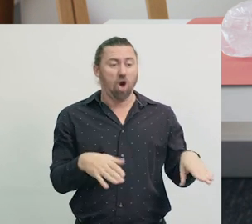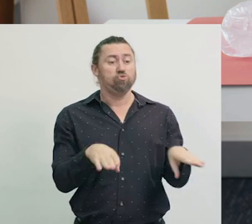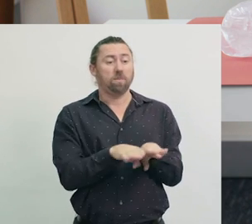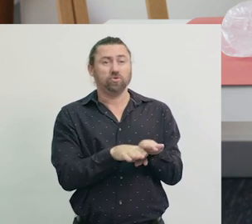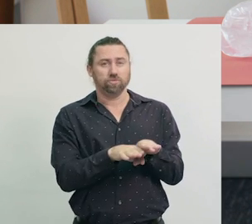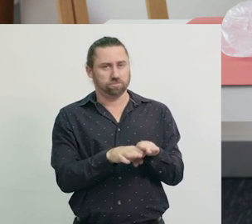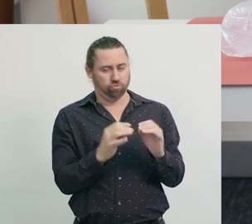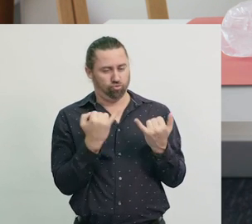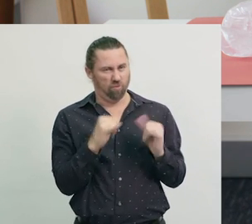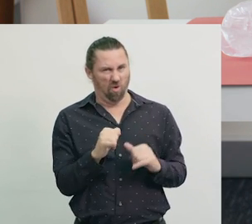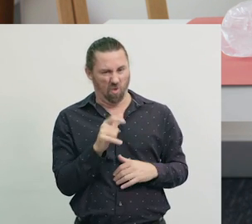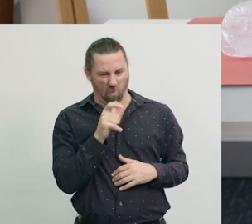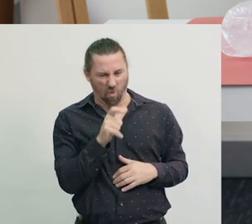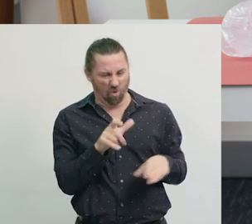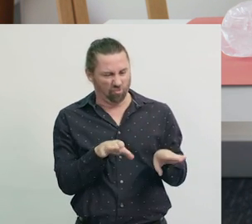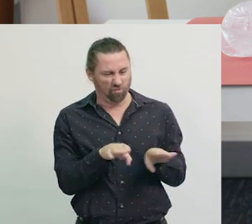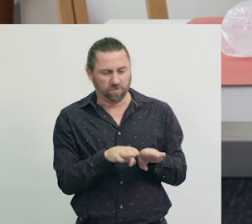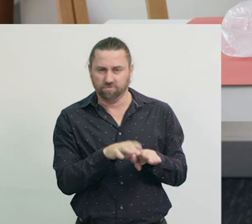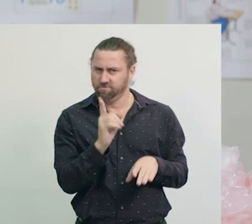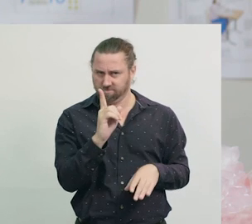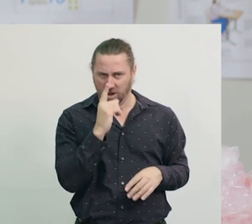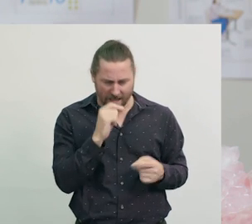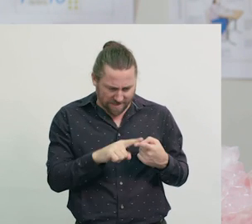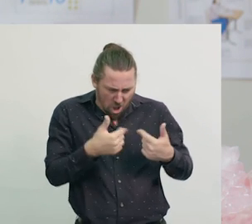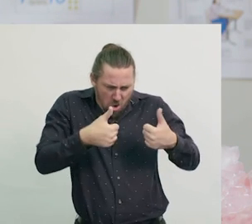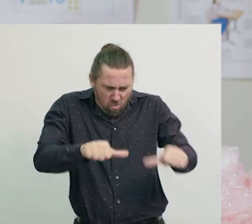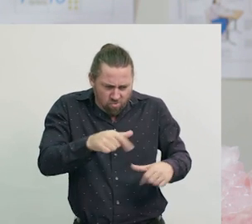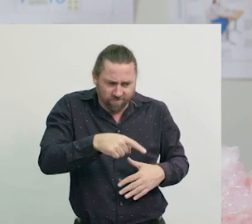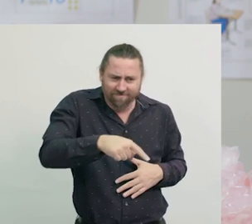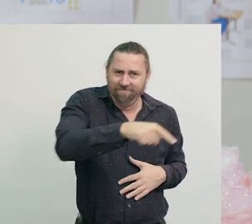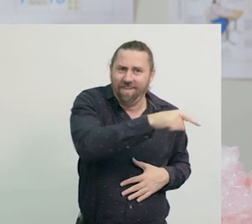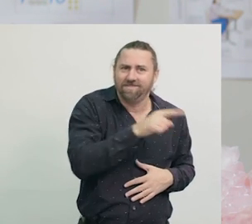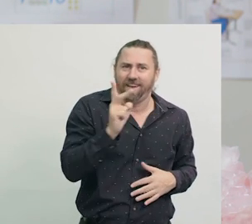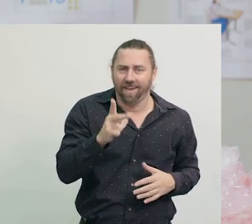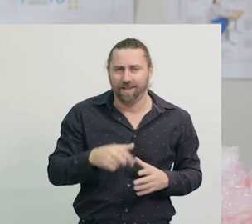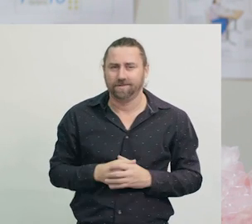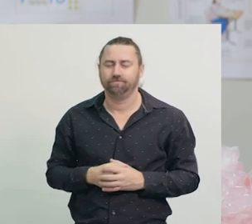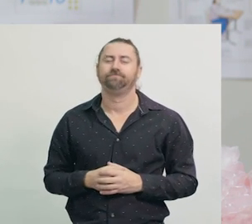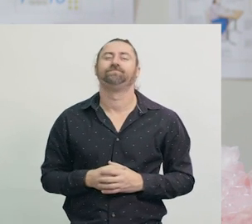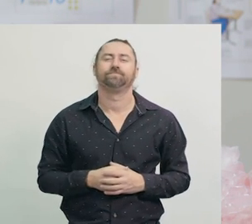It can be quite useful. Okay, let's look back at what we've learnt today.